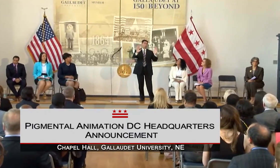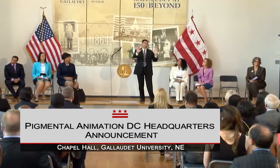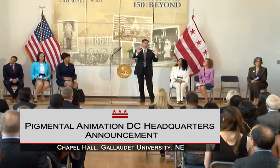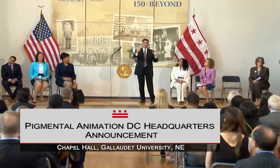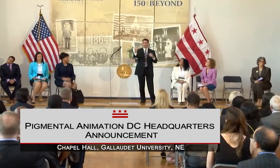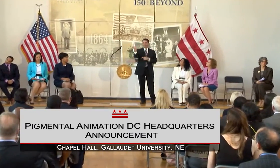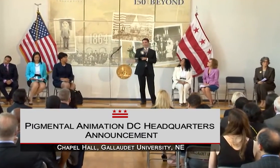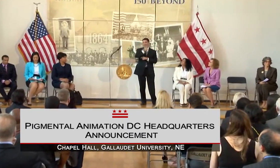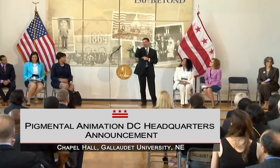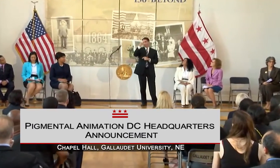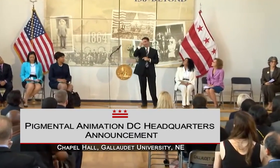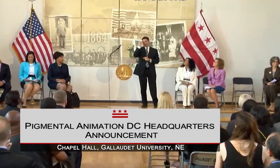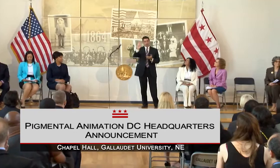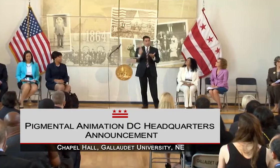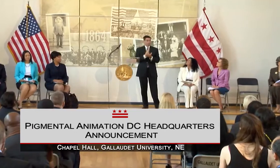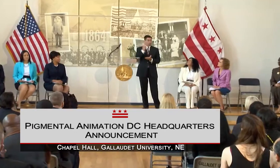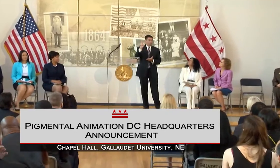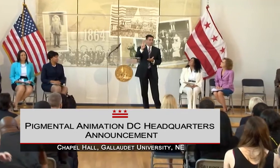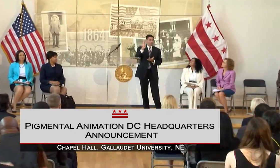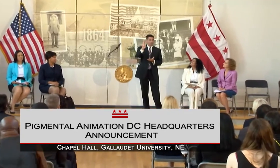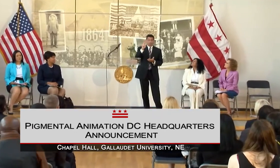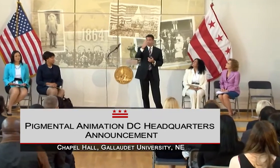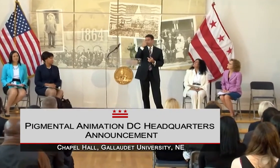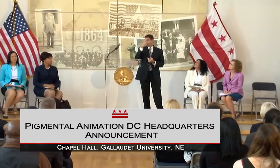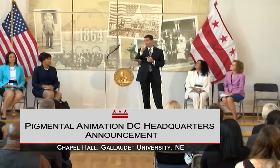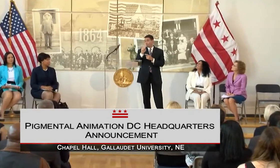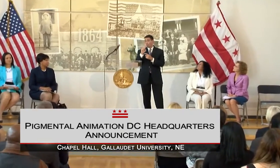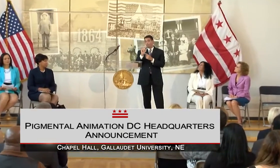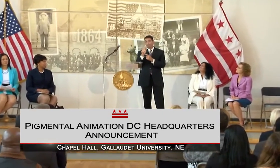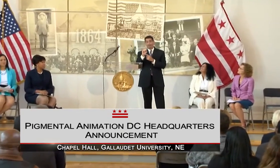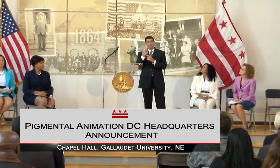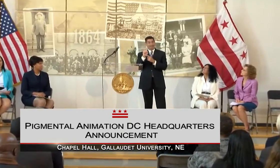THIS IS A WONDERFUL DAY FOR GALLAUDET UNIVERSITY FOR